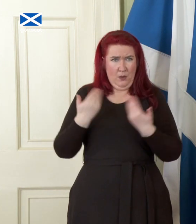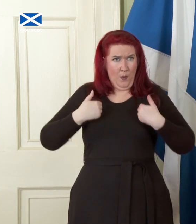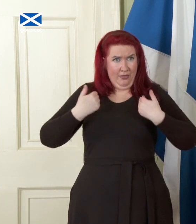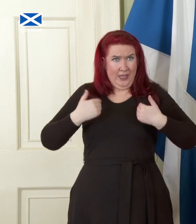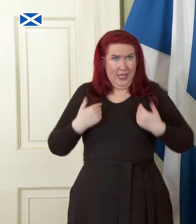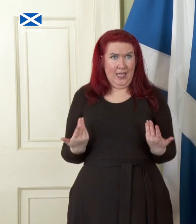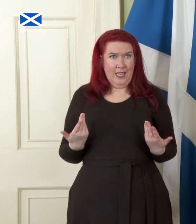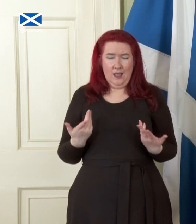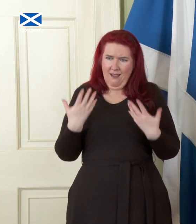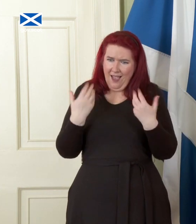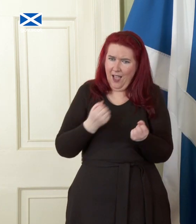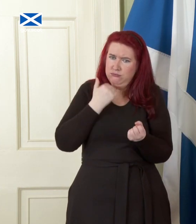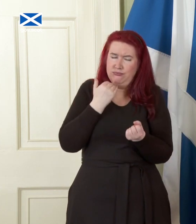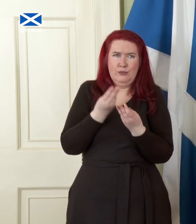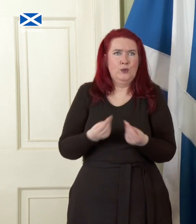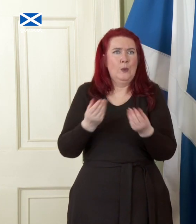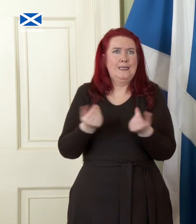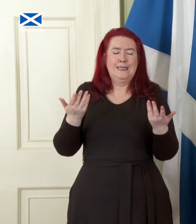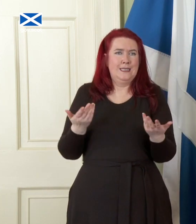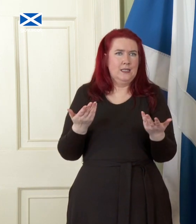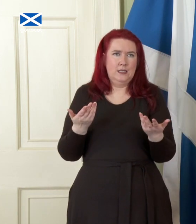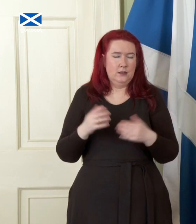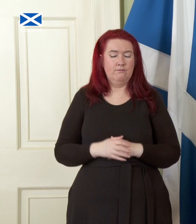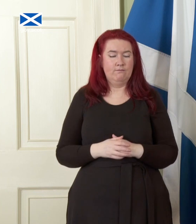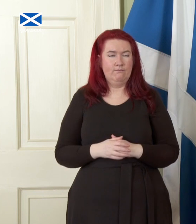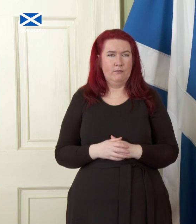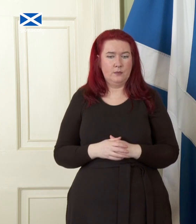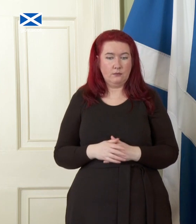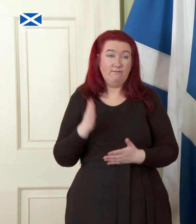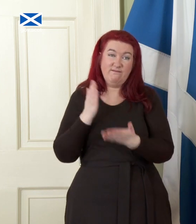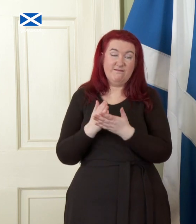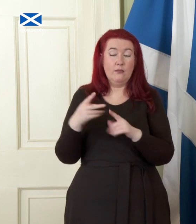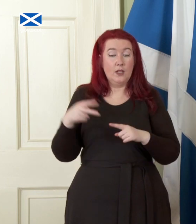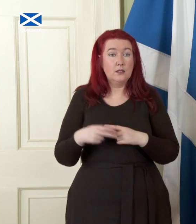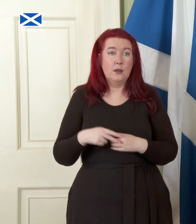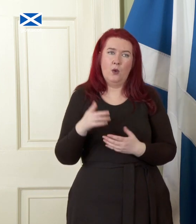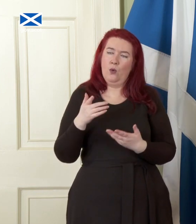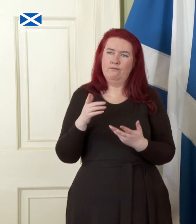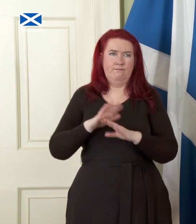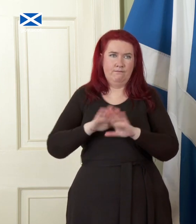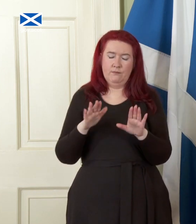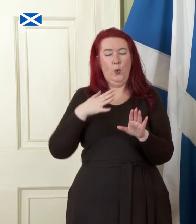with our abundance of resources. It is ultimately the creation of a sustainable, inclusive economy